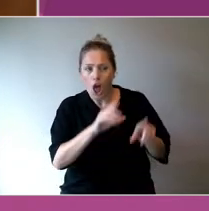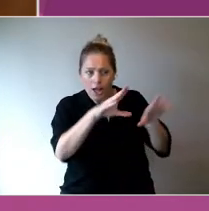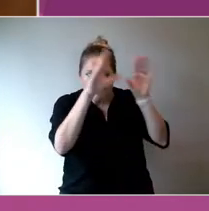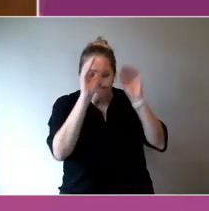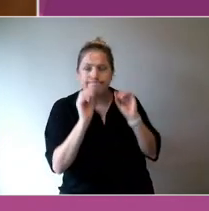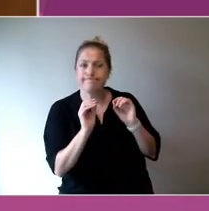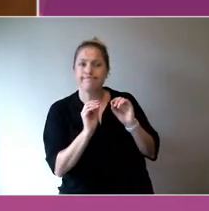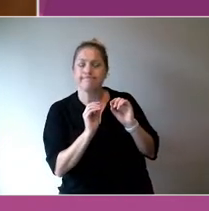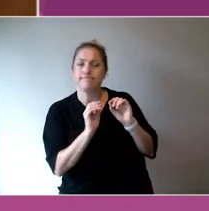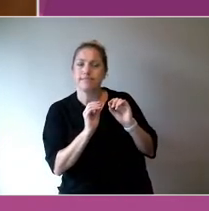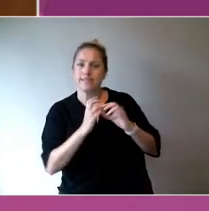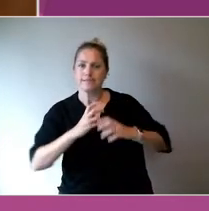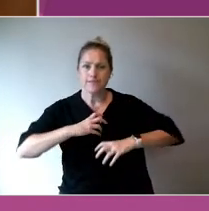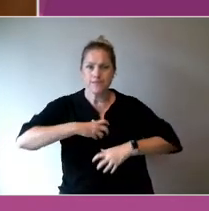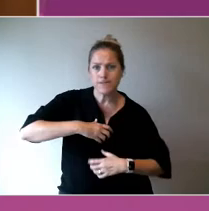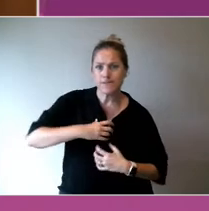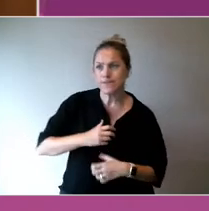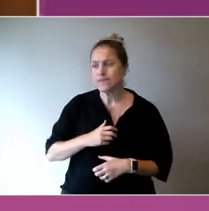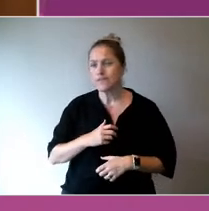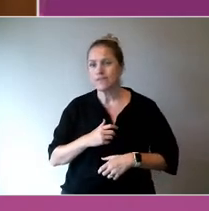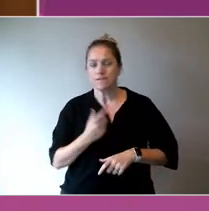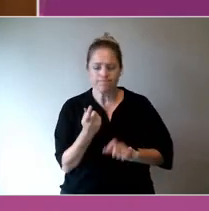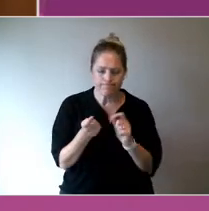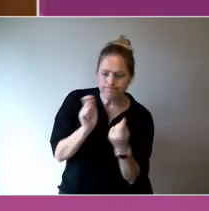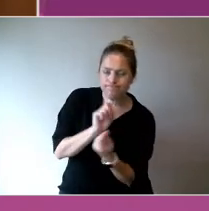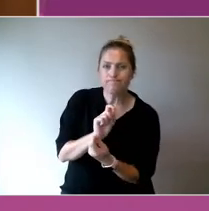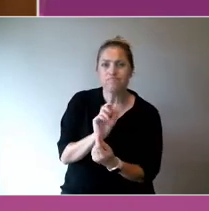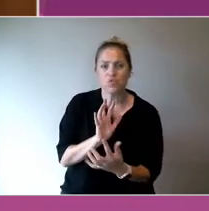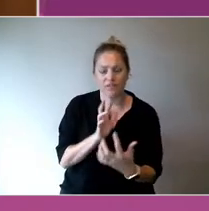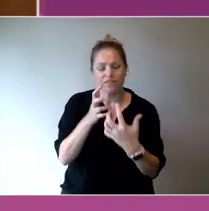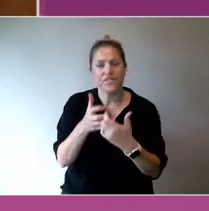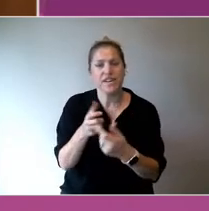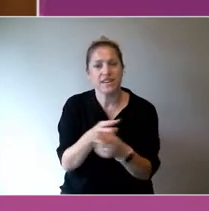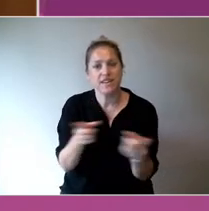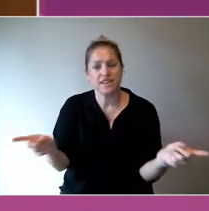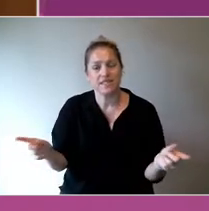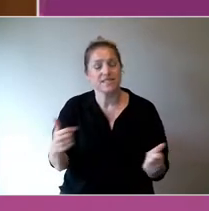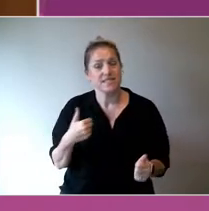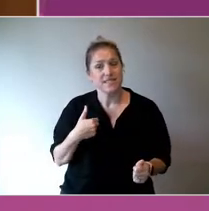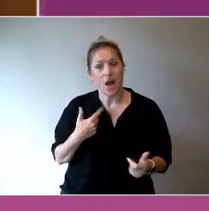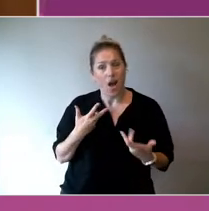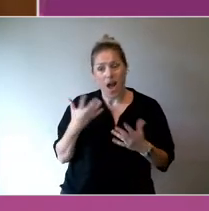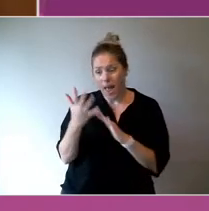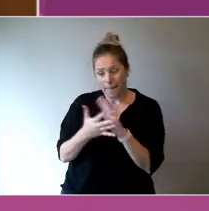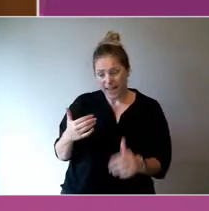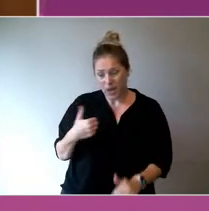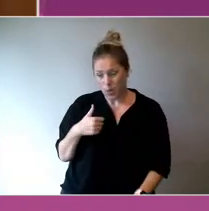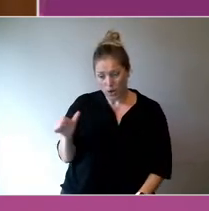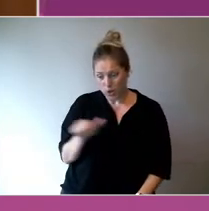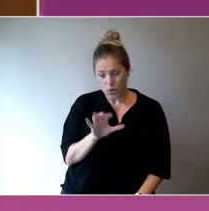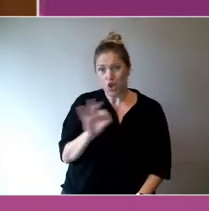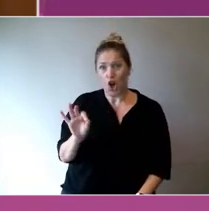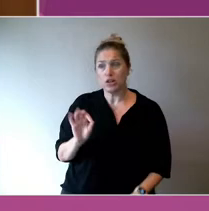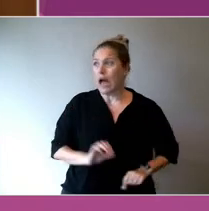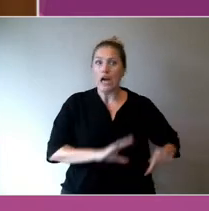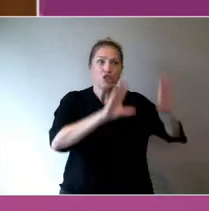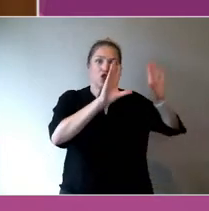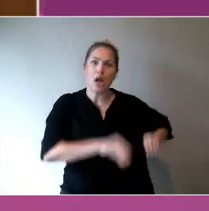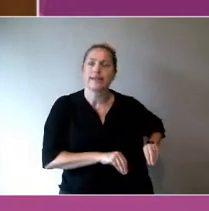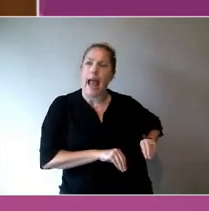So maybe we don't necessarily shut down for two months if there's a massive disaster,